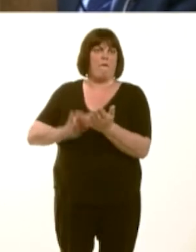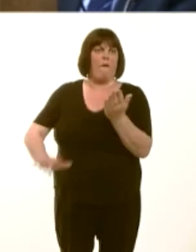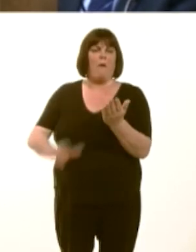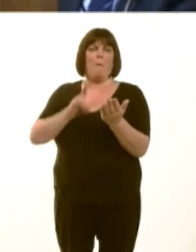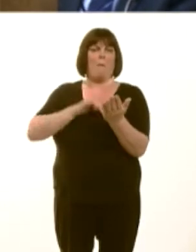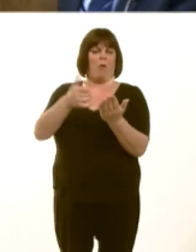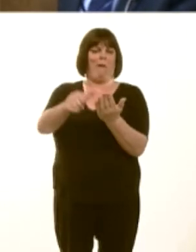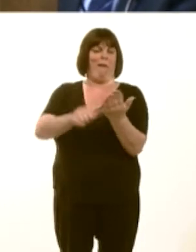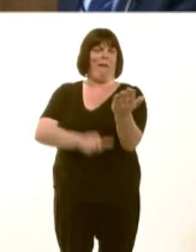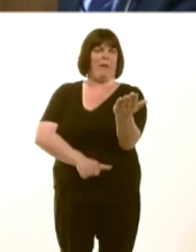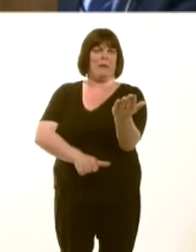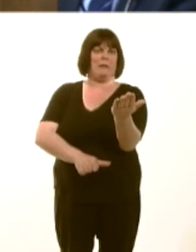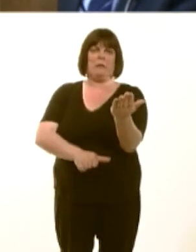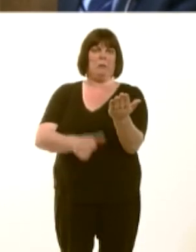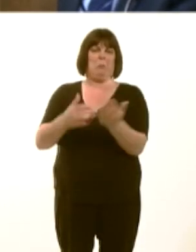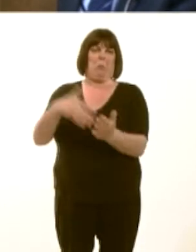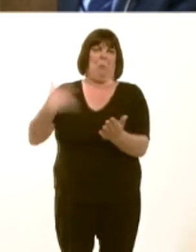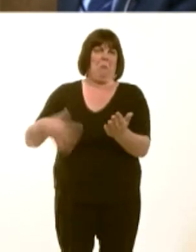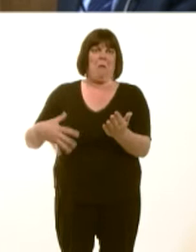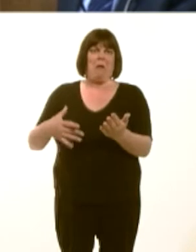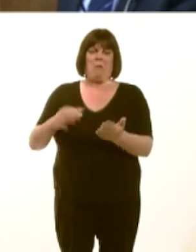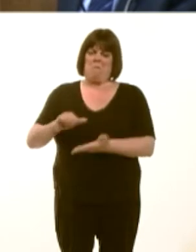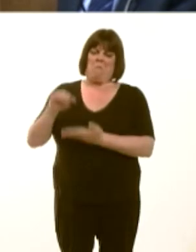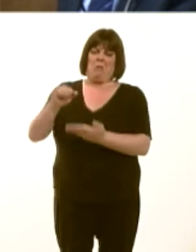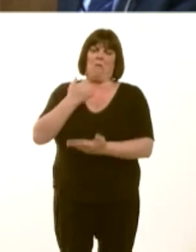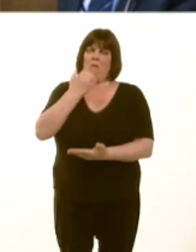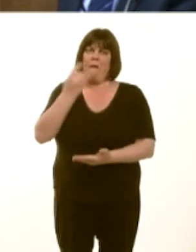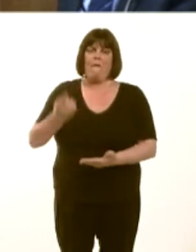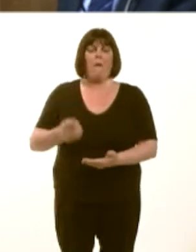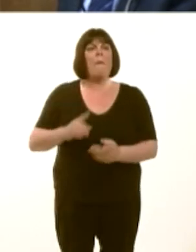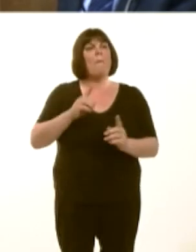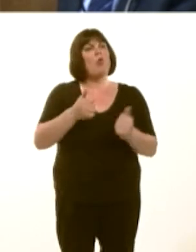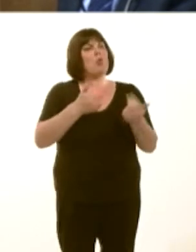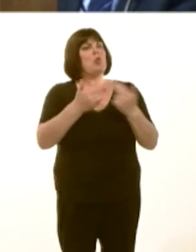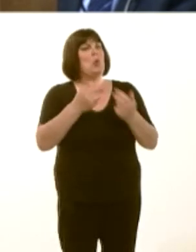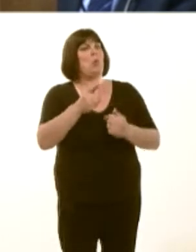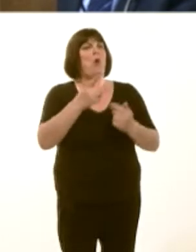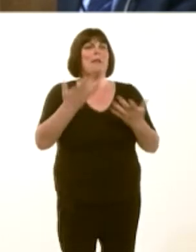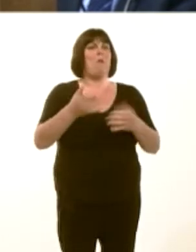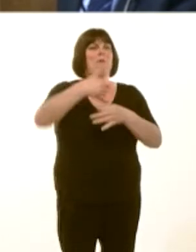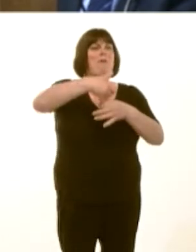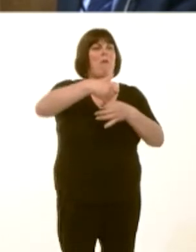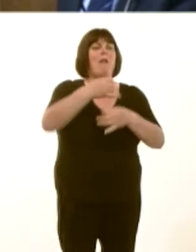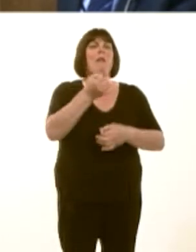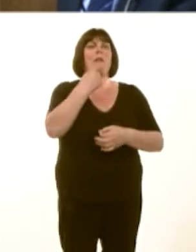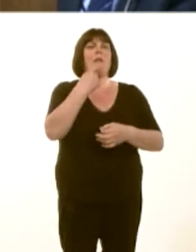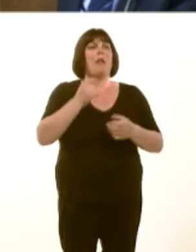in terms of its budget. There is good news from it, in the sense that now, of course, pharmaceutical companies are having to come back with a better price.